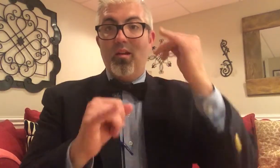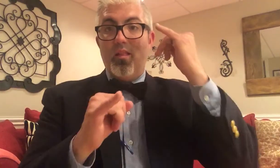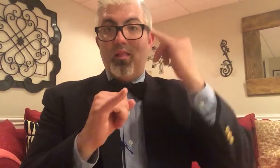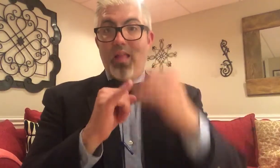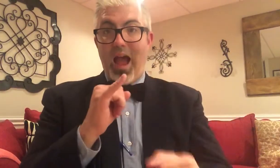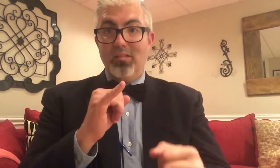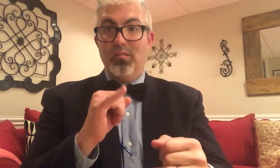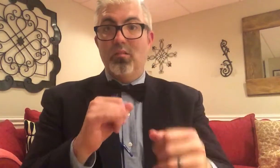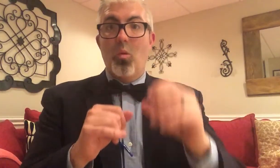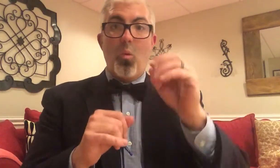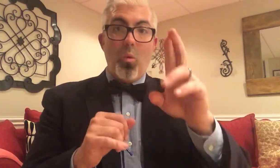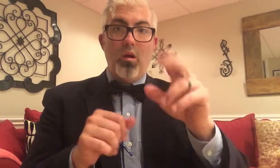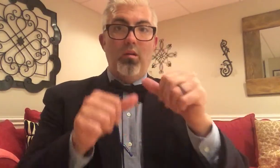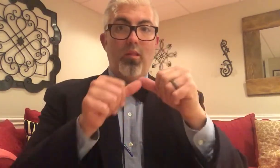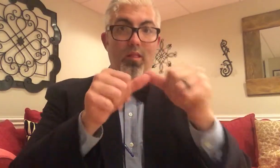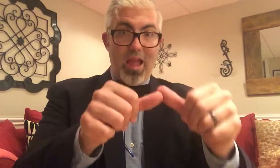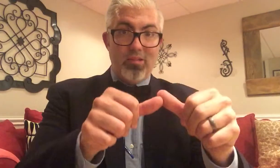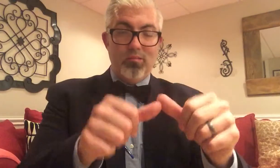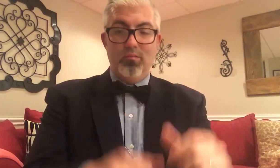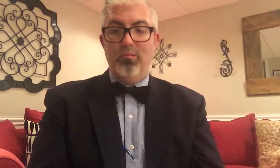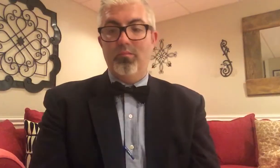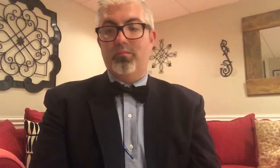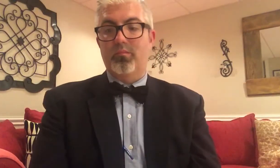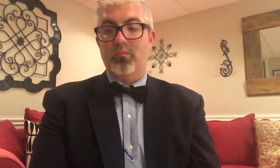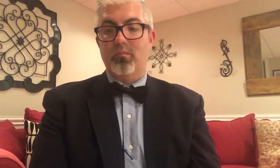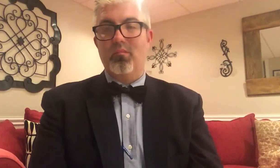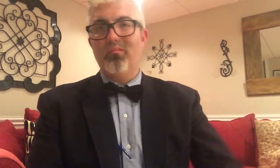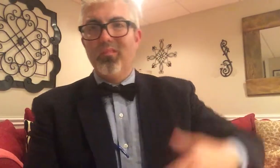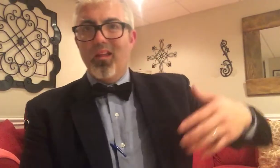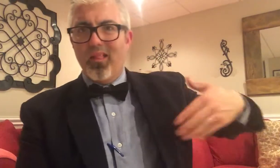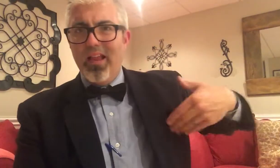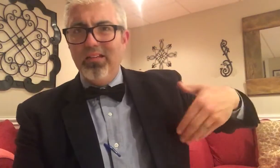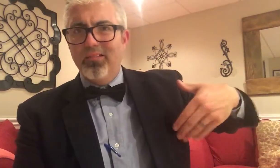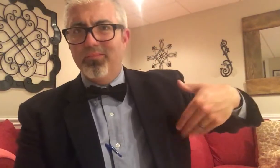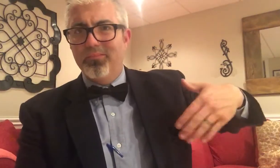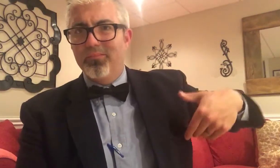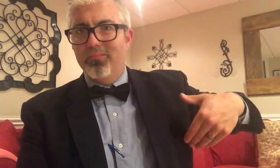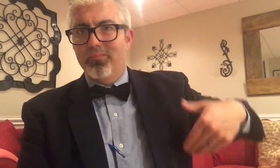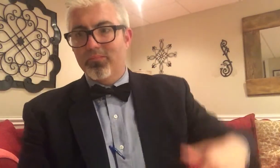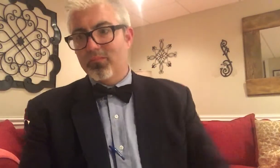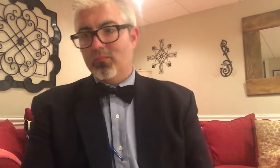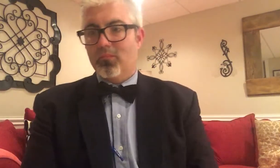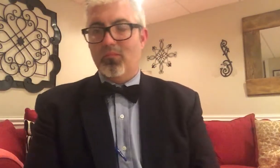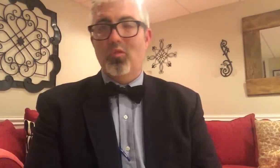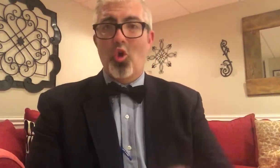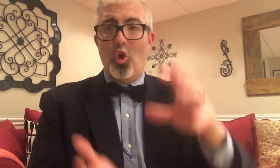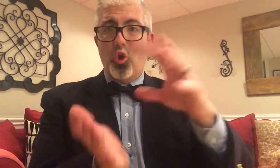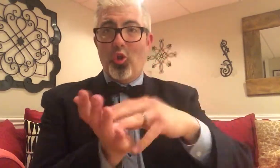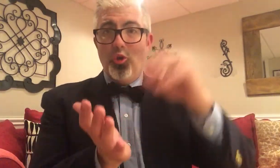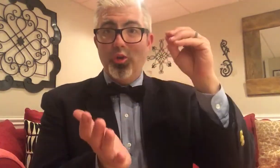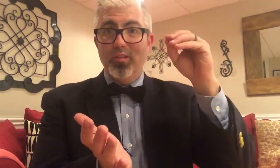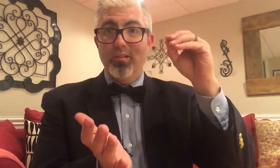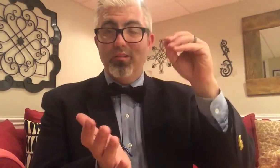LAST (PLACE) OR LAST (DURATION) LATE LEARN